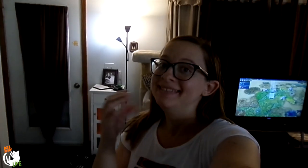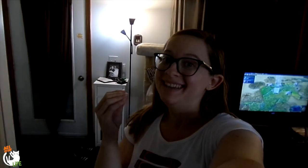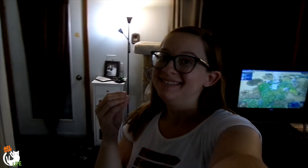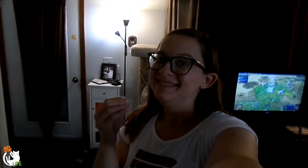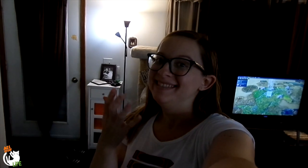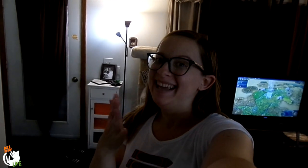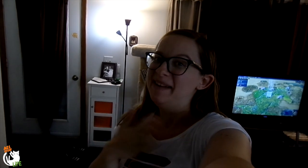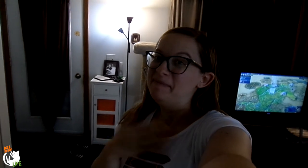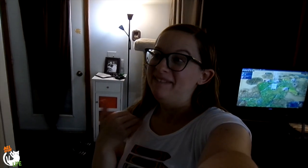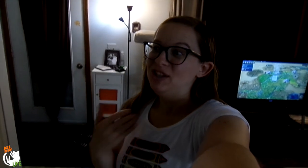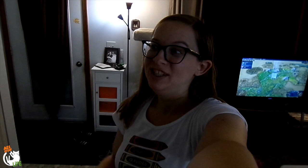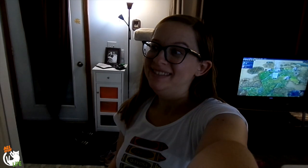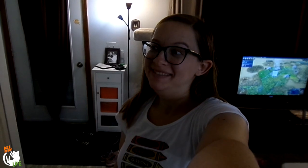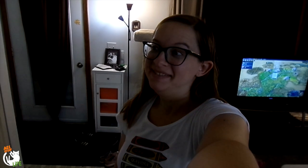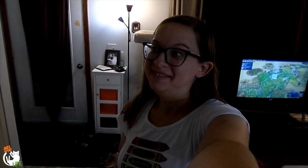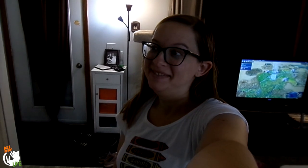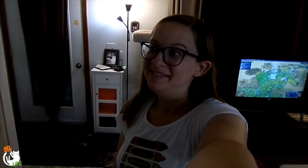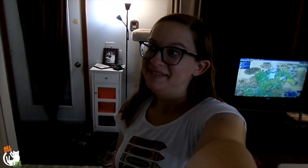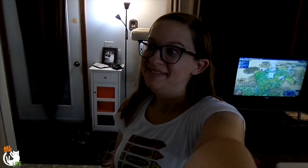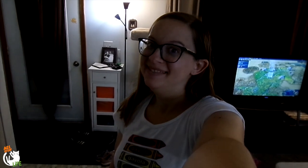[JI] And it's kind of my fault.